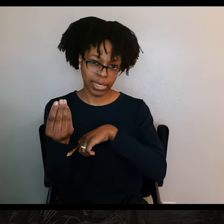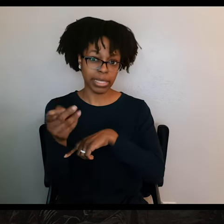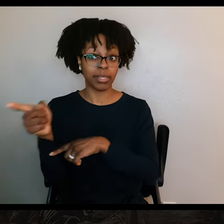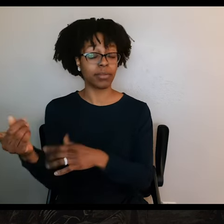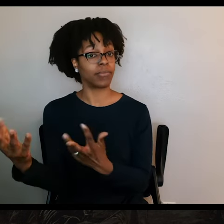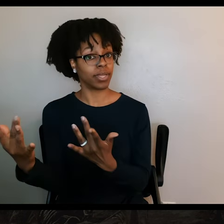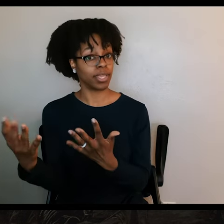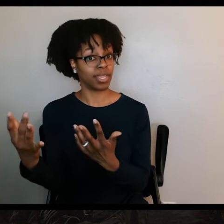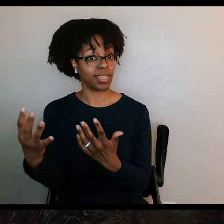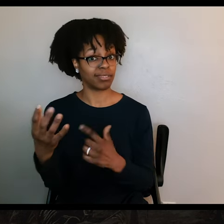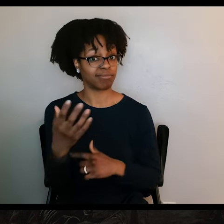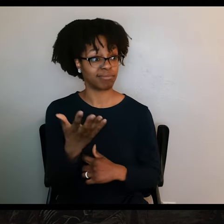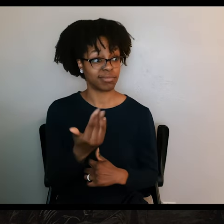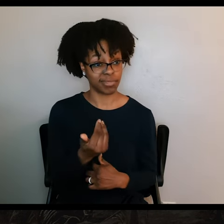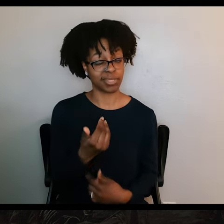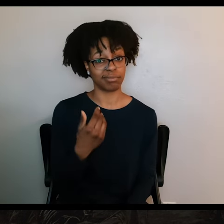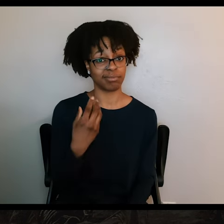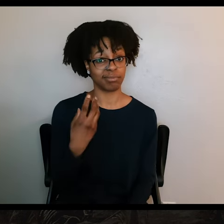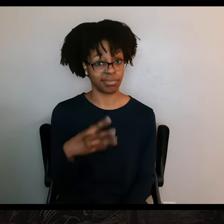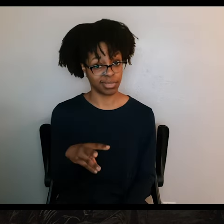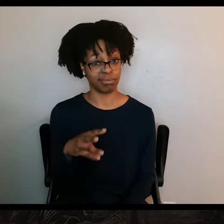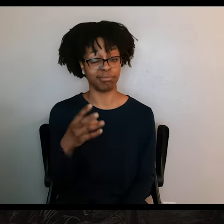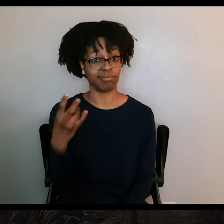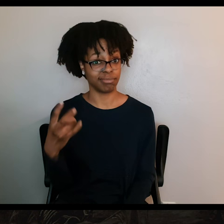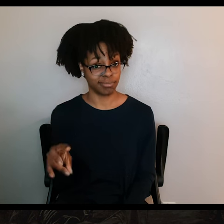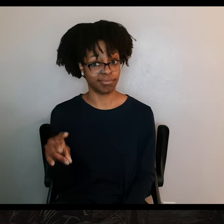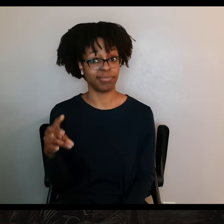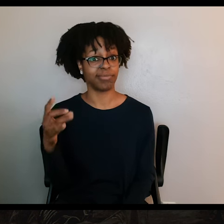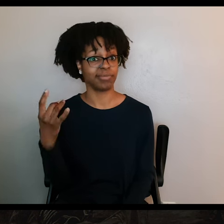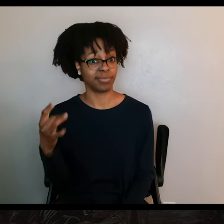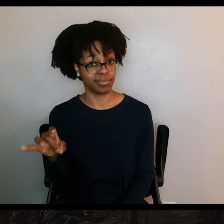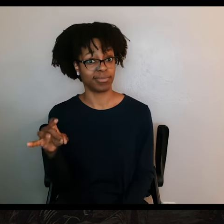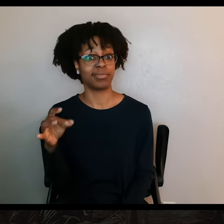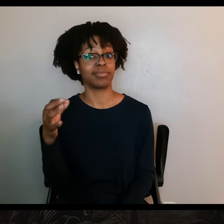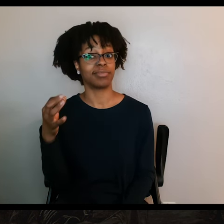He waited through March 15th, the 16th, the 17th, the 18th.